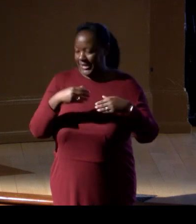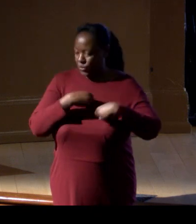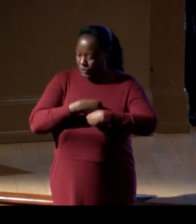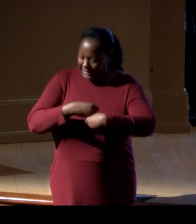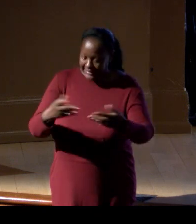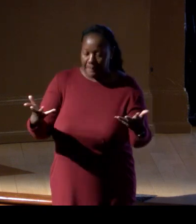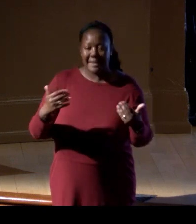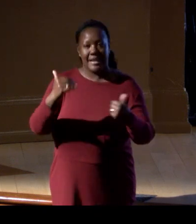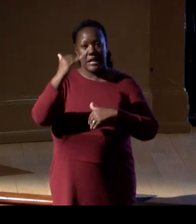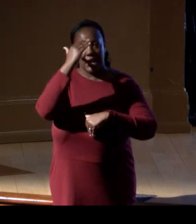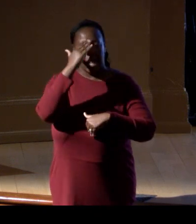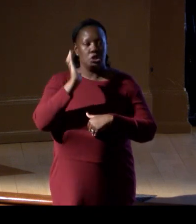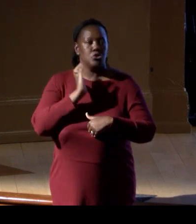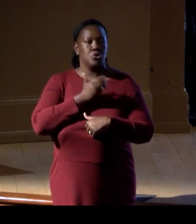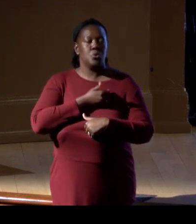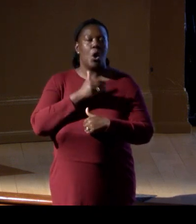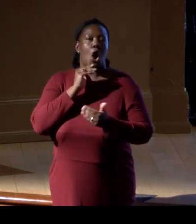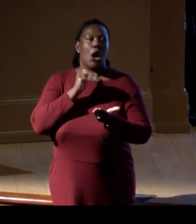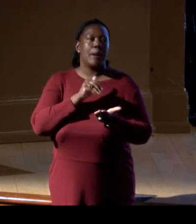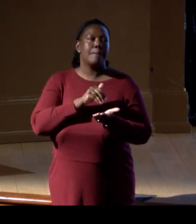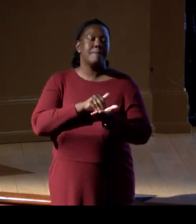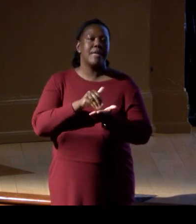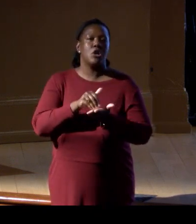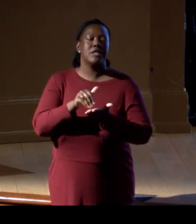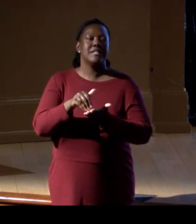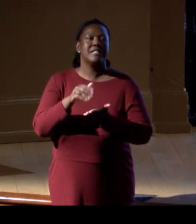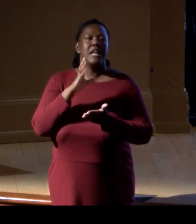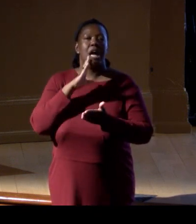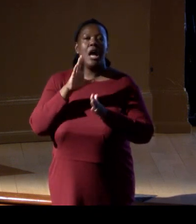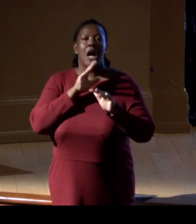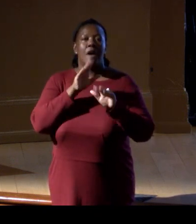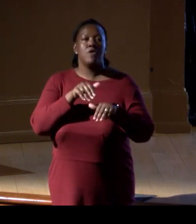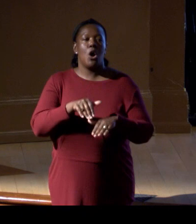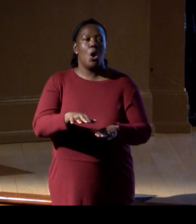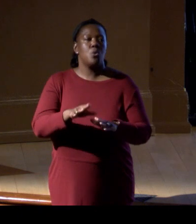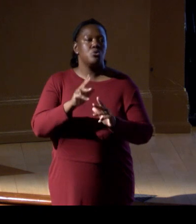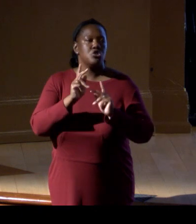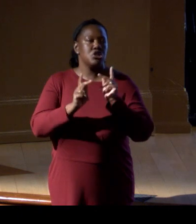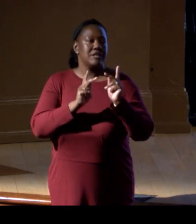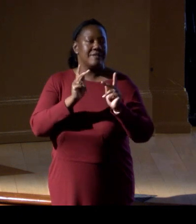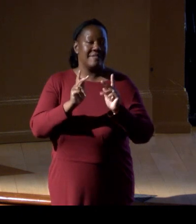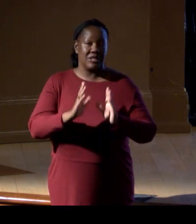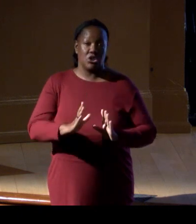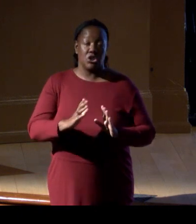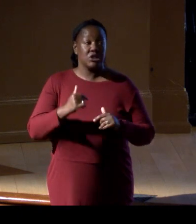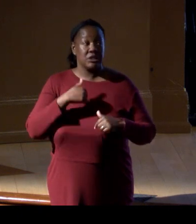to our millions of ocean visitors, don't forget to run up to the Sant Ocean Hall while you're here,